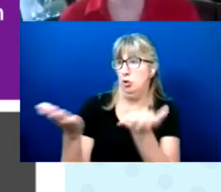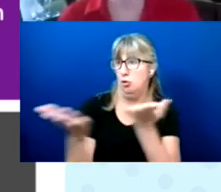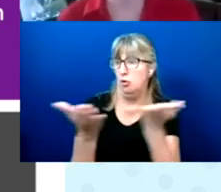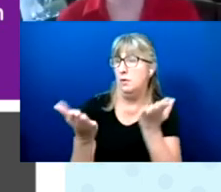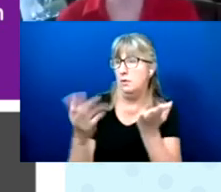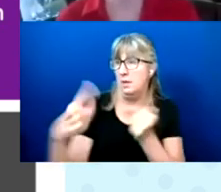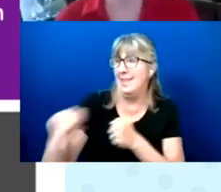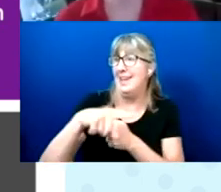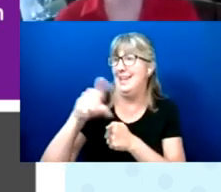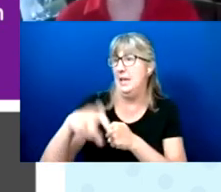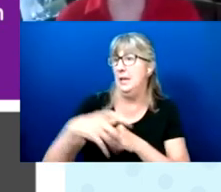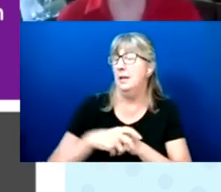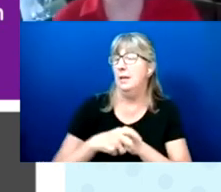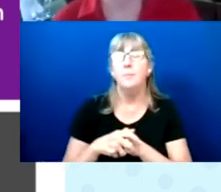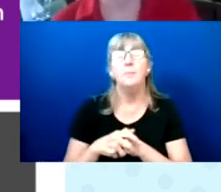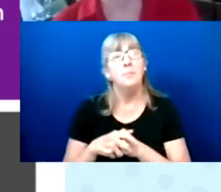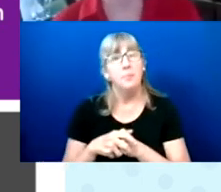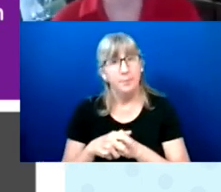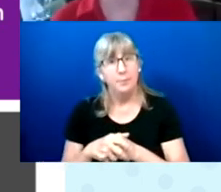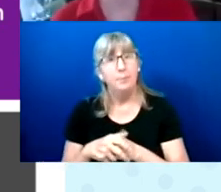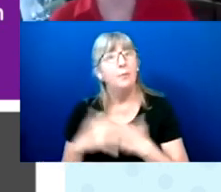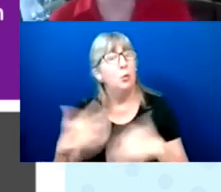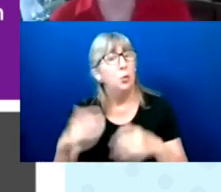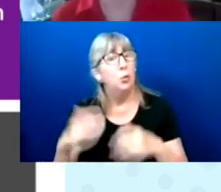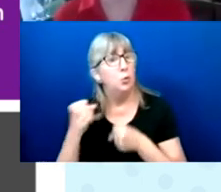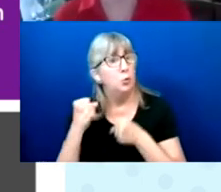There's a real desire for people DD want to vote.